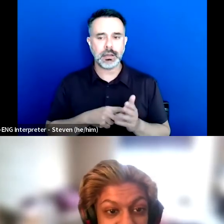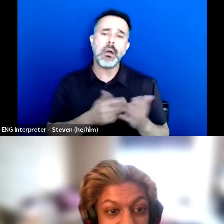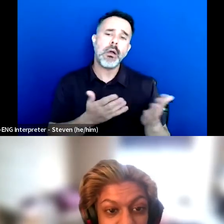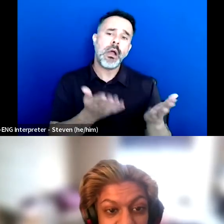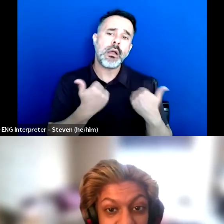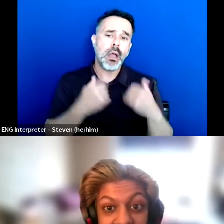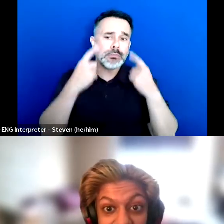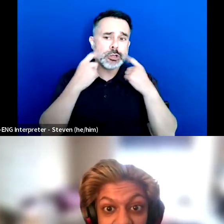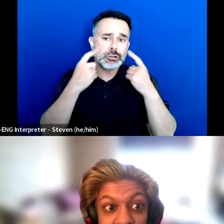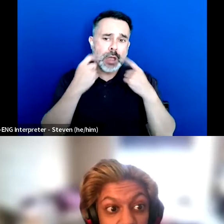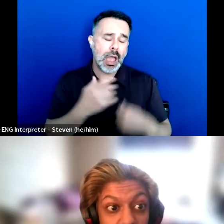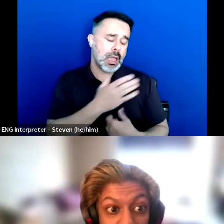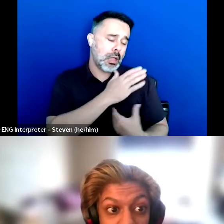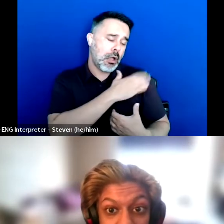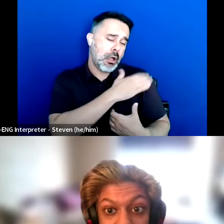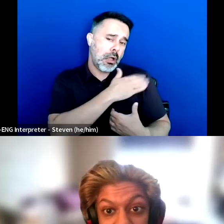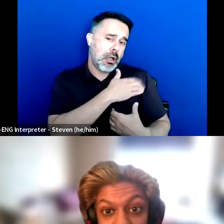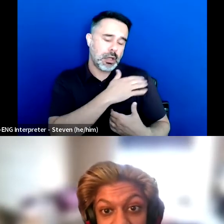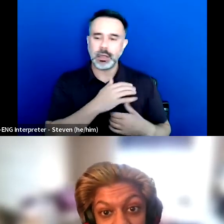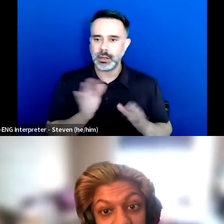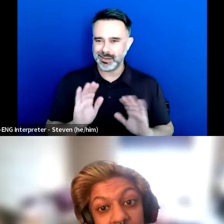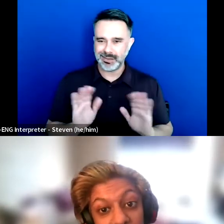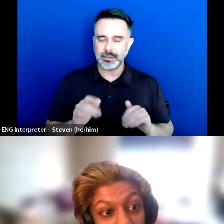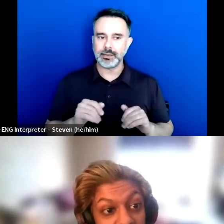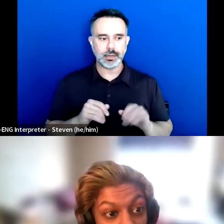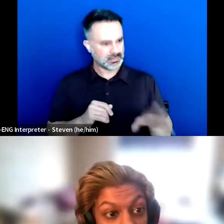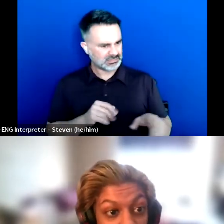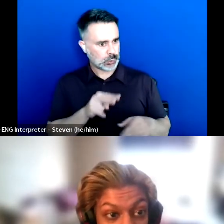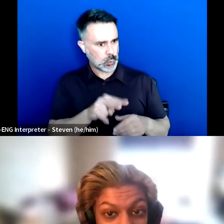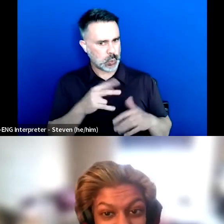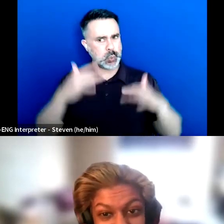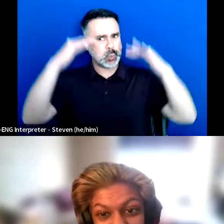Sometimes it's hey, you are buried under a ton of stuff. Let me help you out.